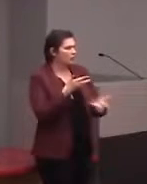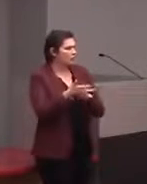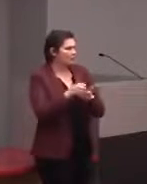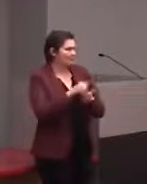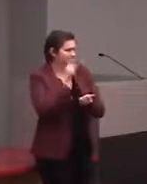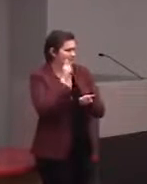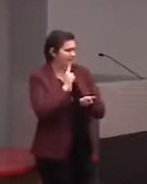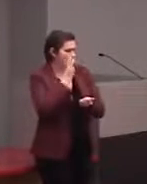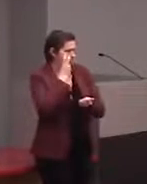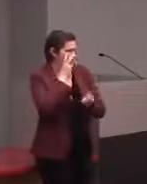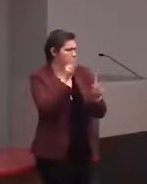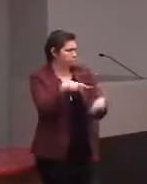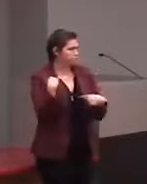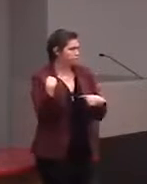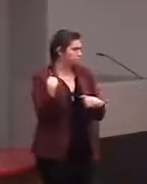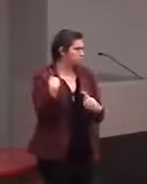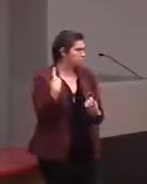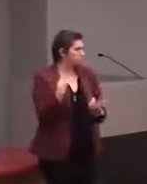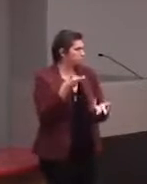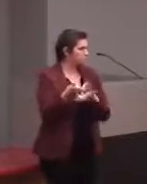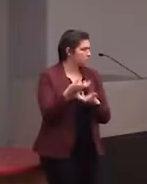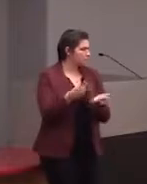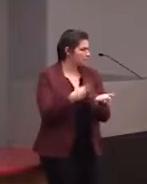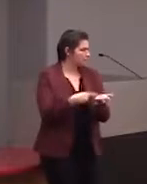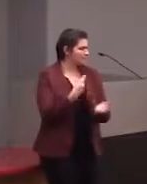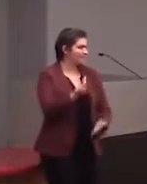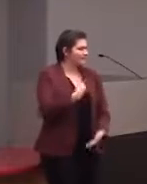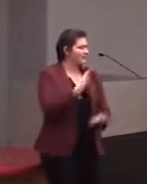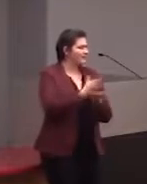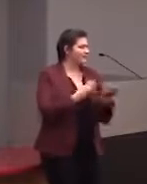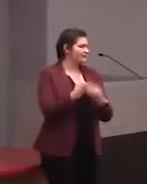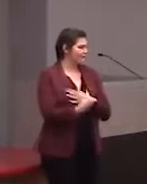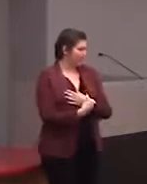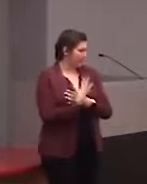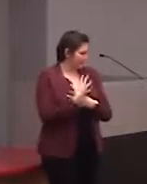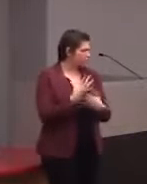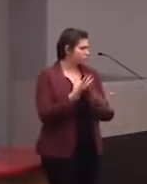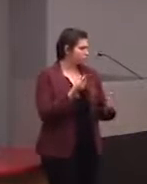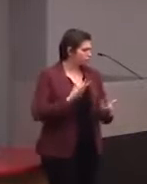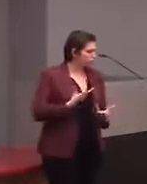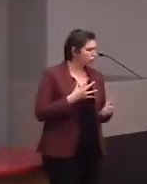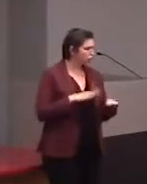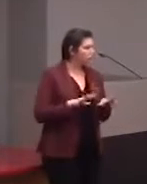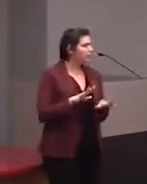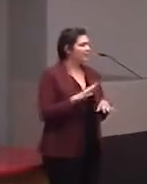from time to time who's given us advise, and this has sort of been before I...